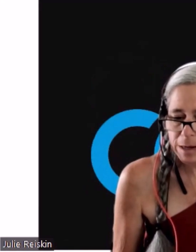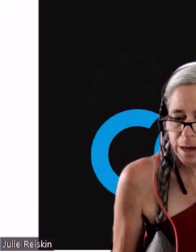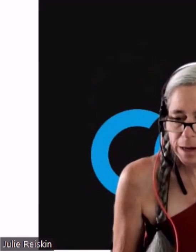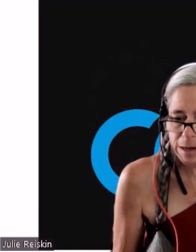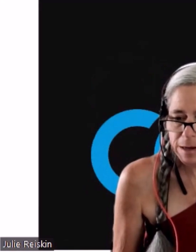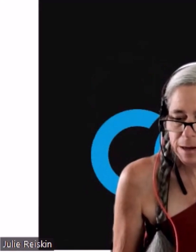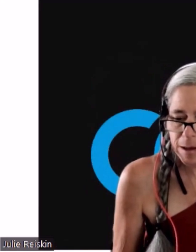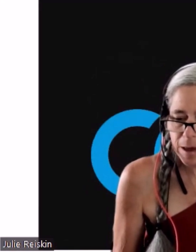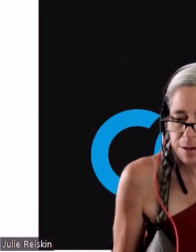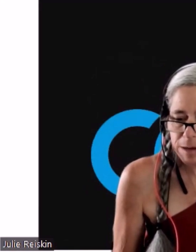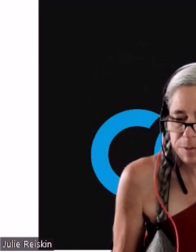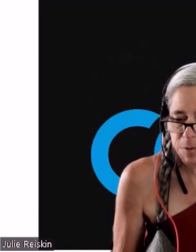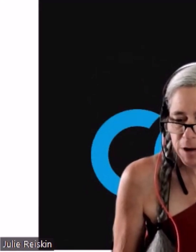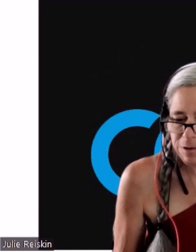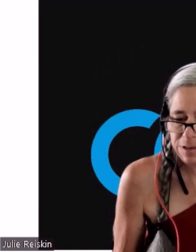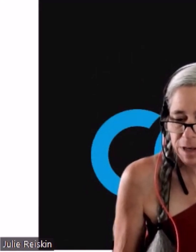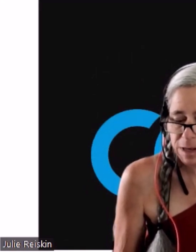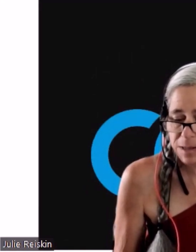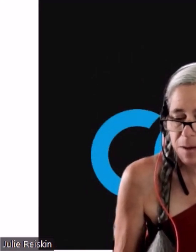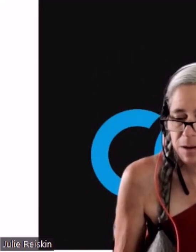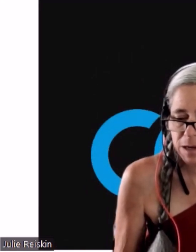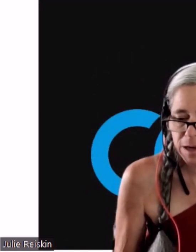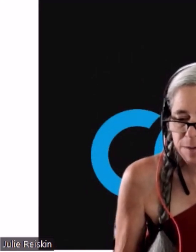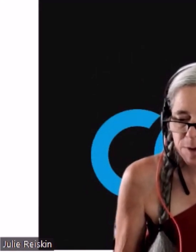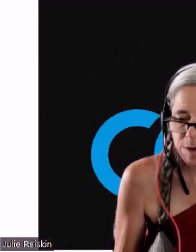And a lot of times progress takes a long time.